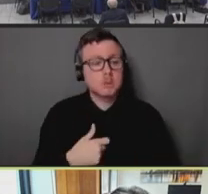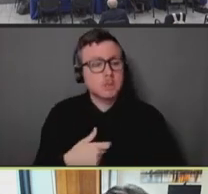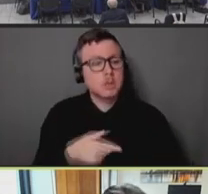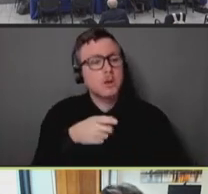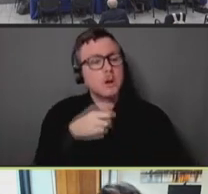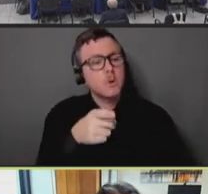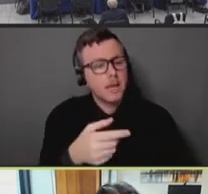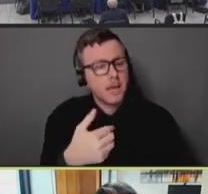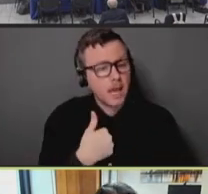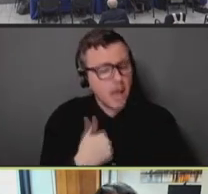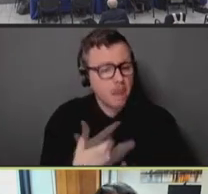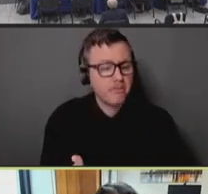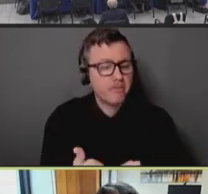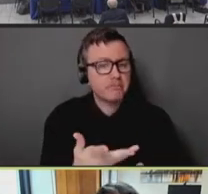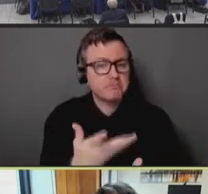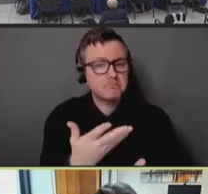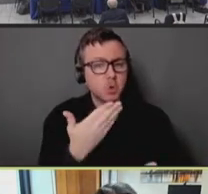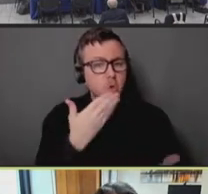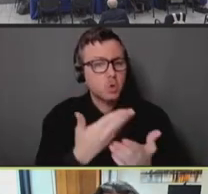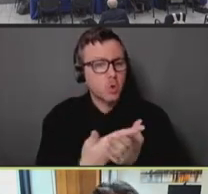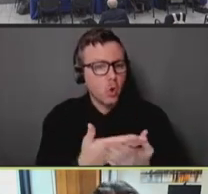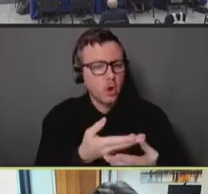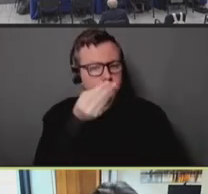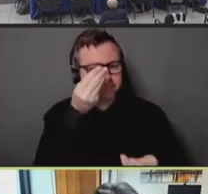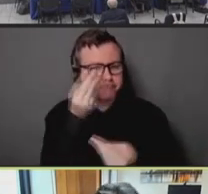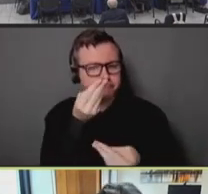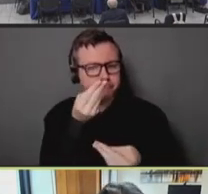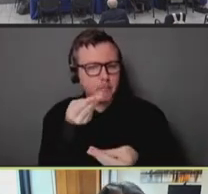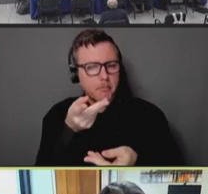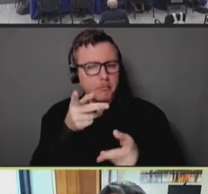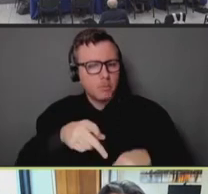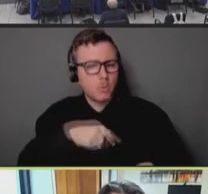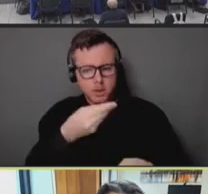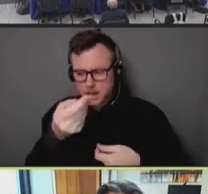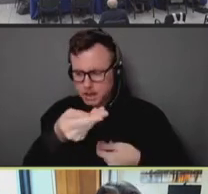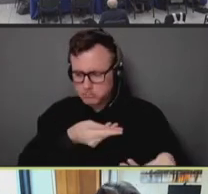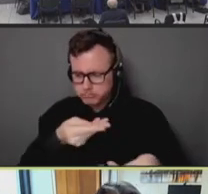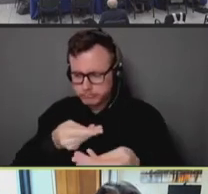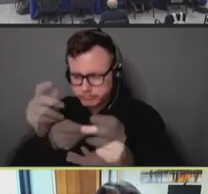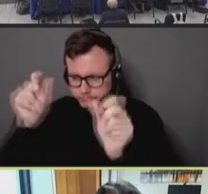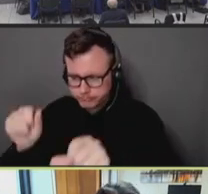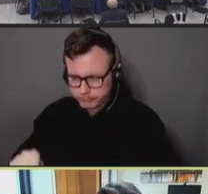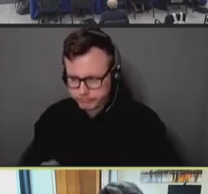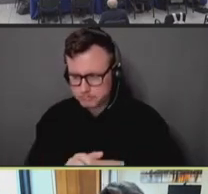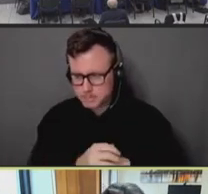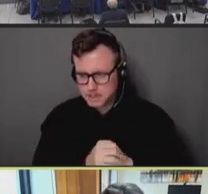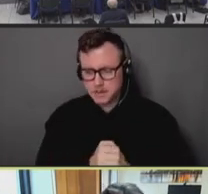and on the community partnerships that we built during COVID, especially targeting